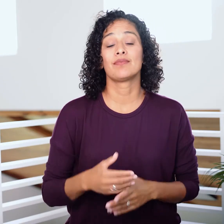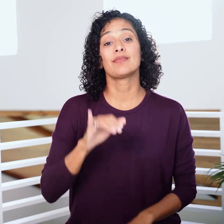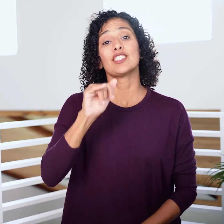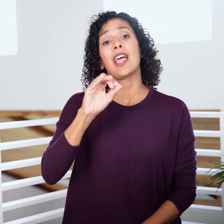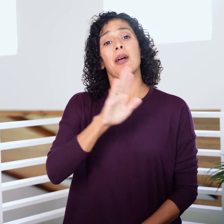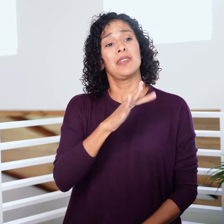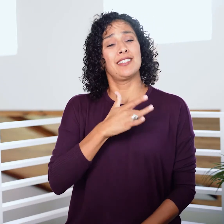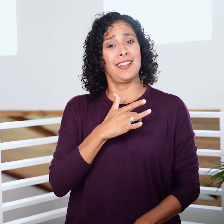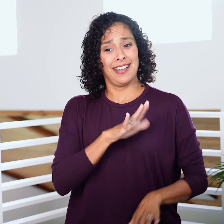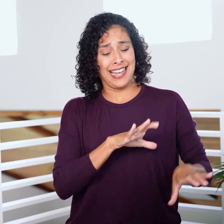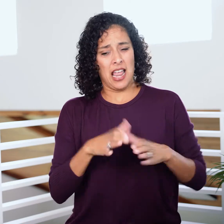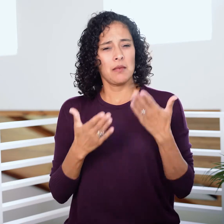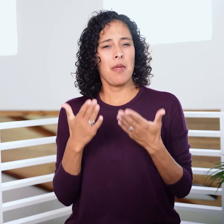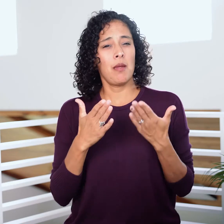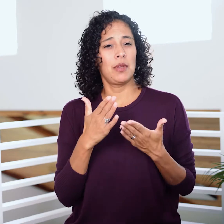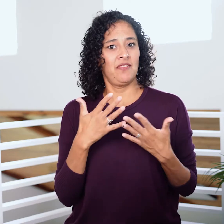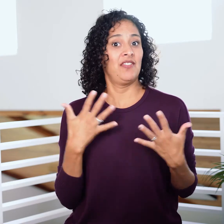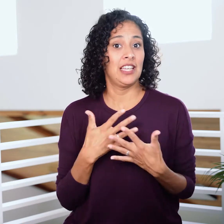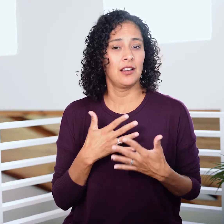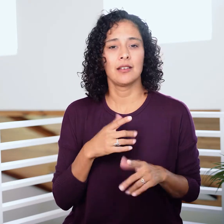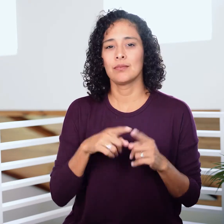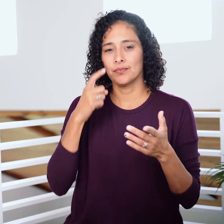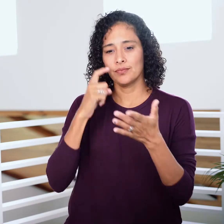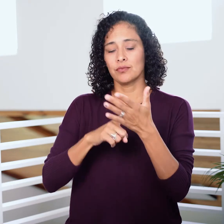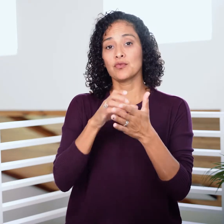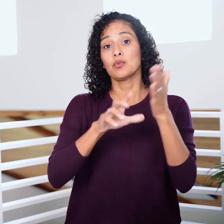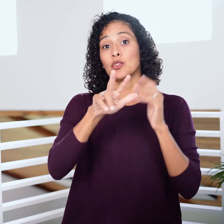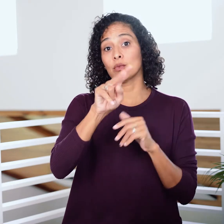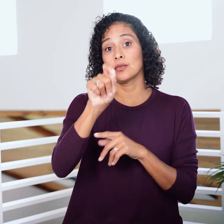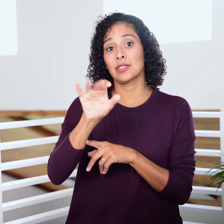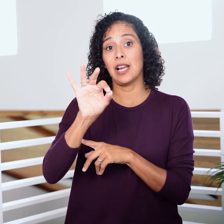He may be driven by fear, but in 32:9